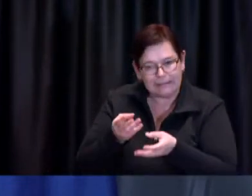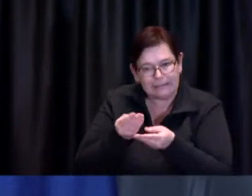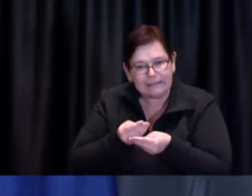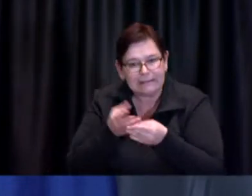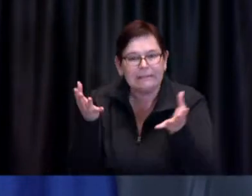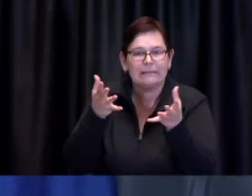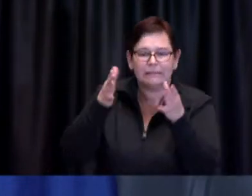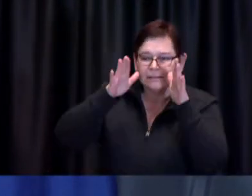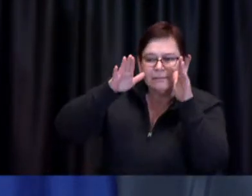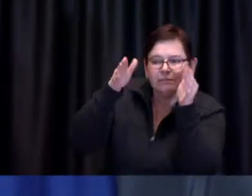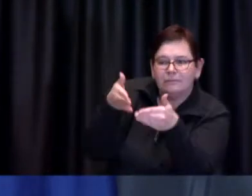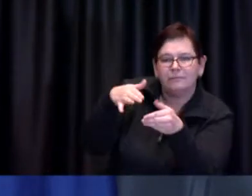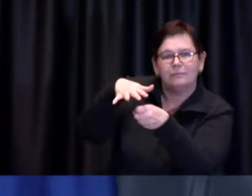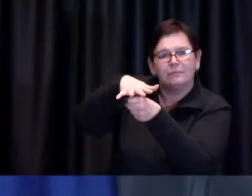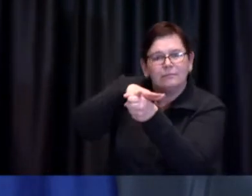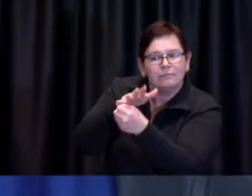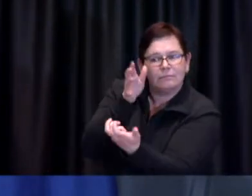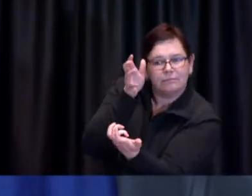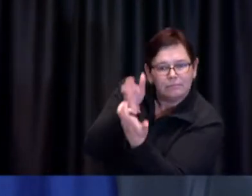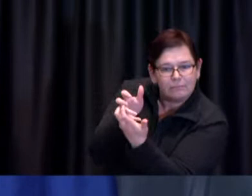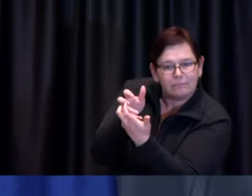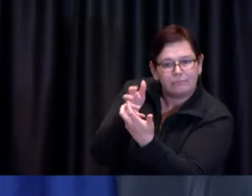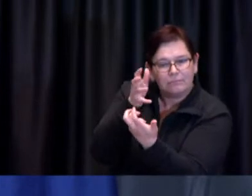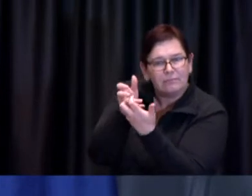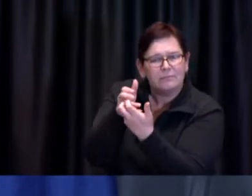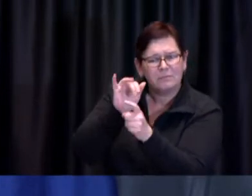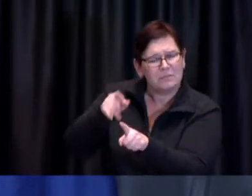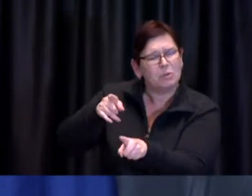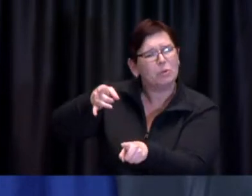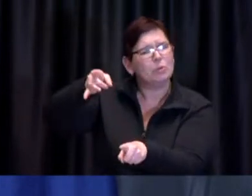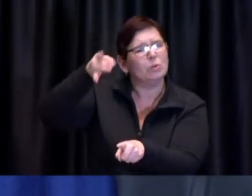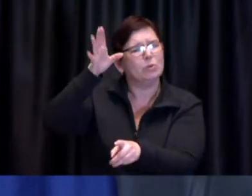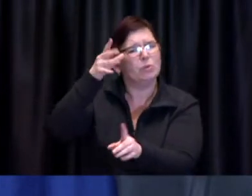in which such an extraordinary program is needed and justified.